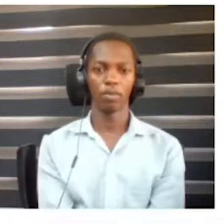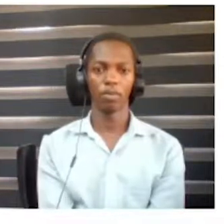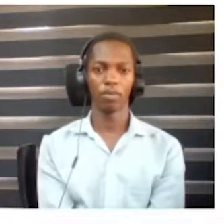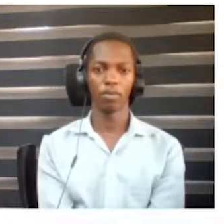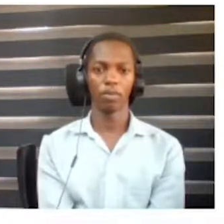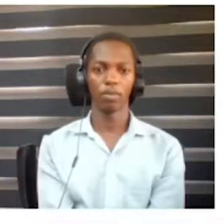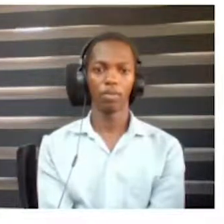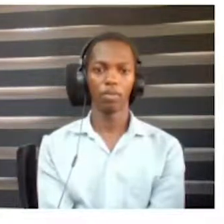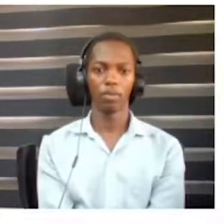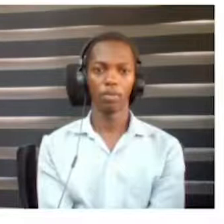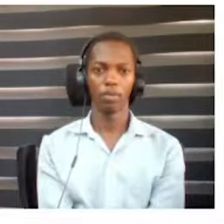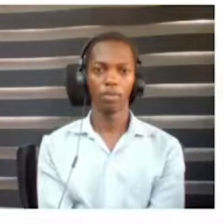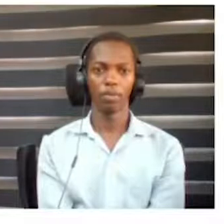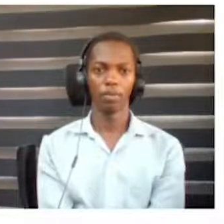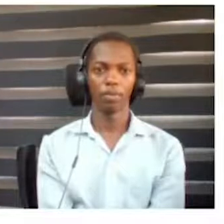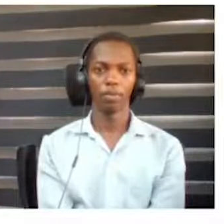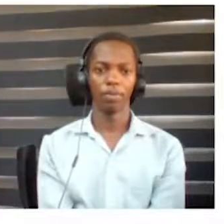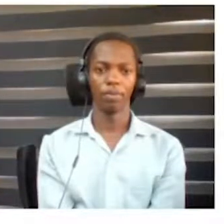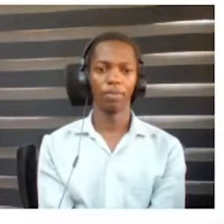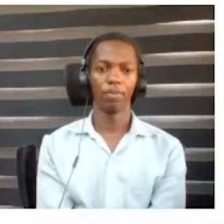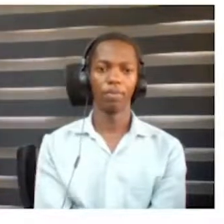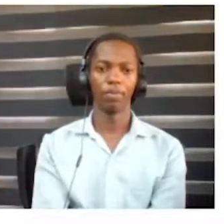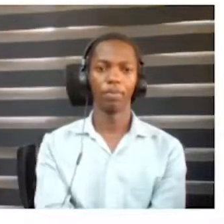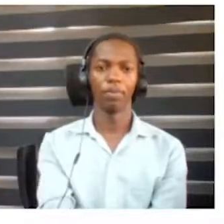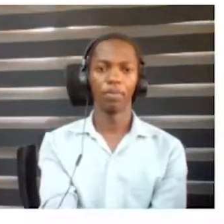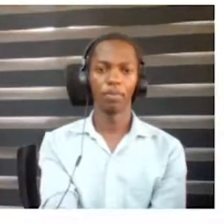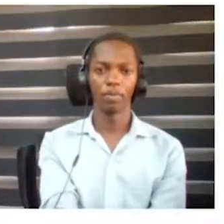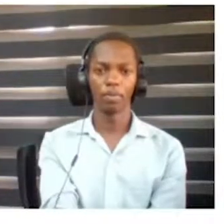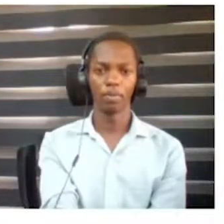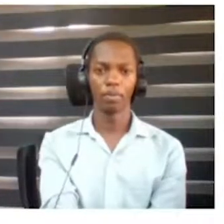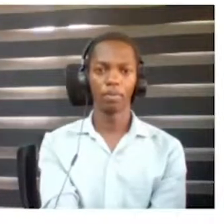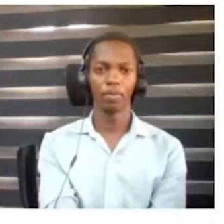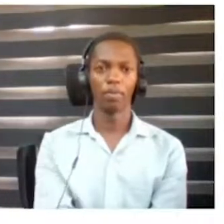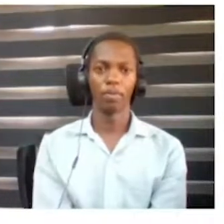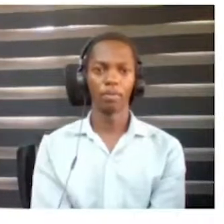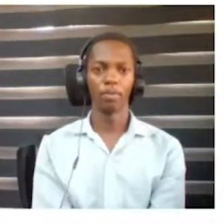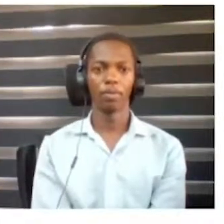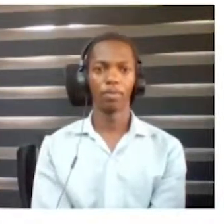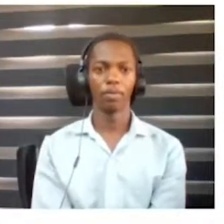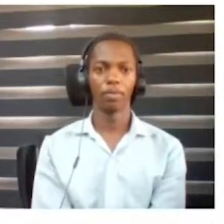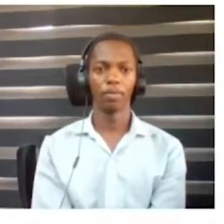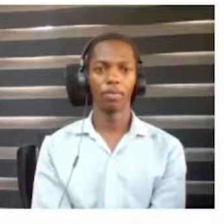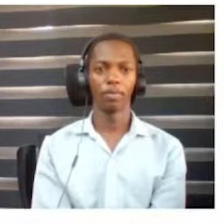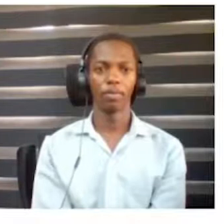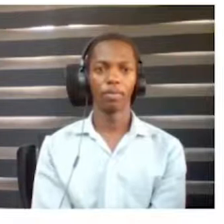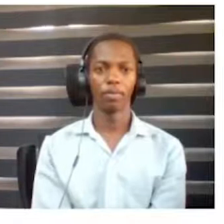we have communication barriers, which was the main point. Thank you. Thank you, Hudson.